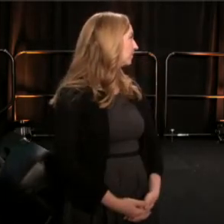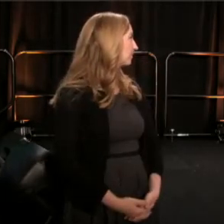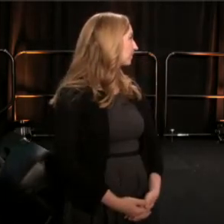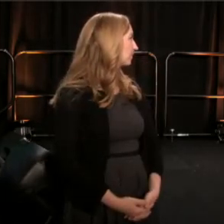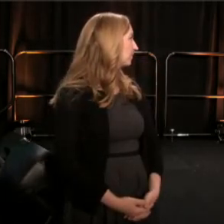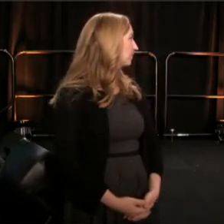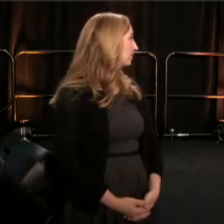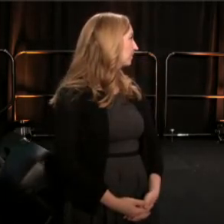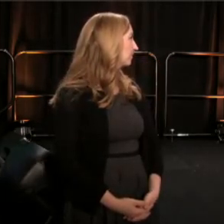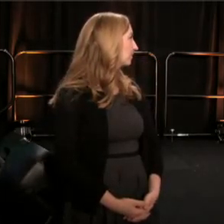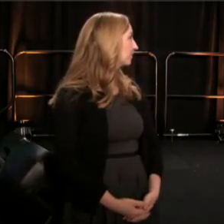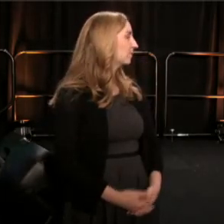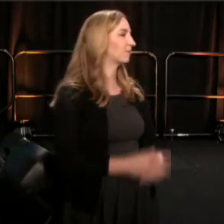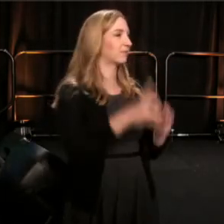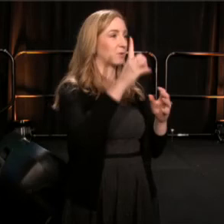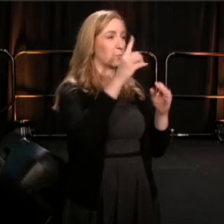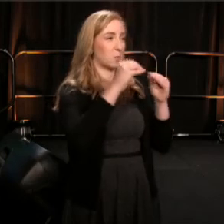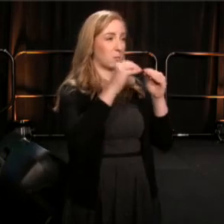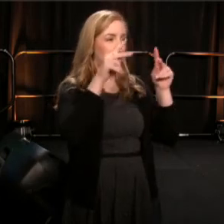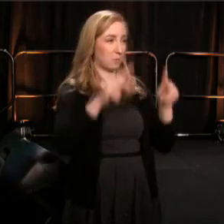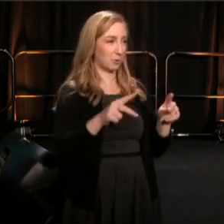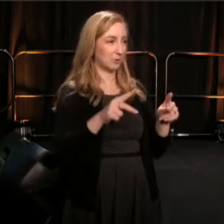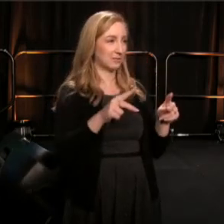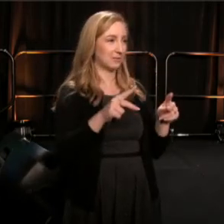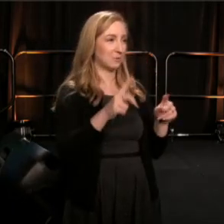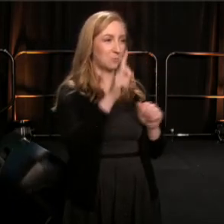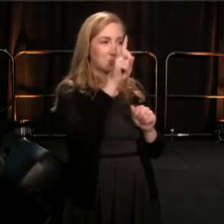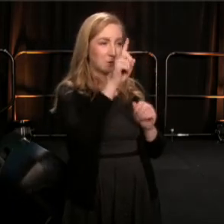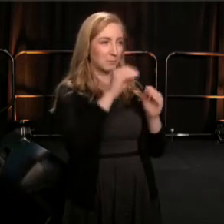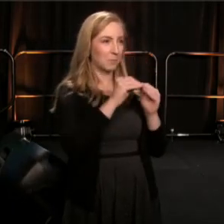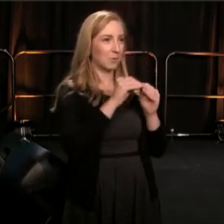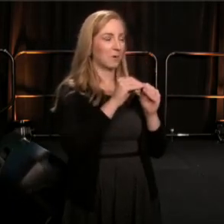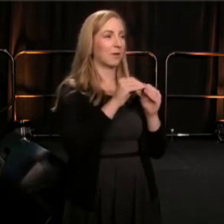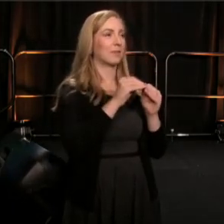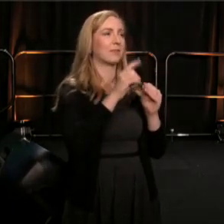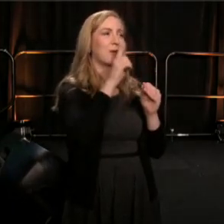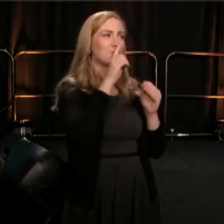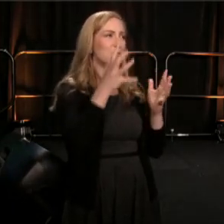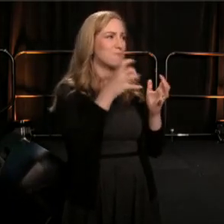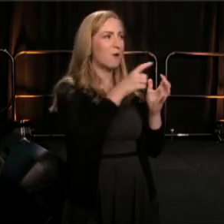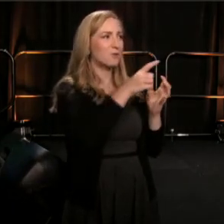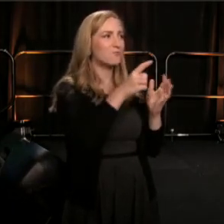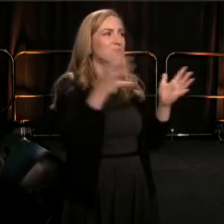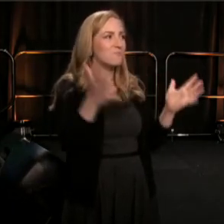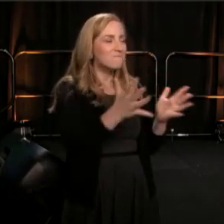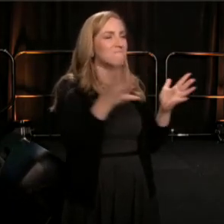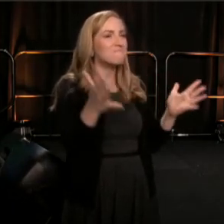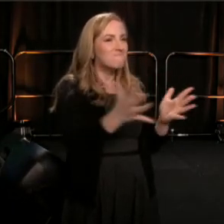There's one more person that I specially encourage you, to talk to at the party.